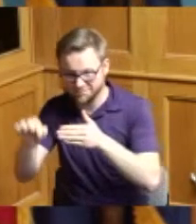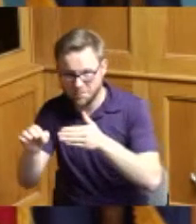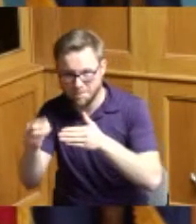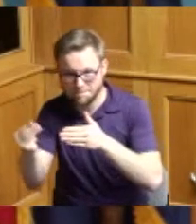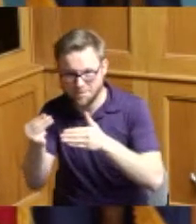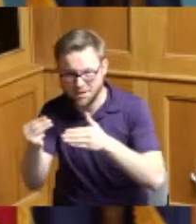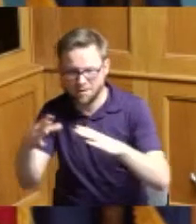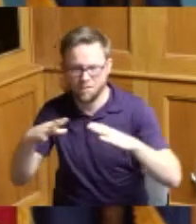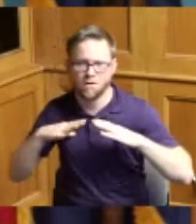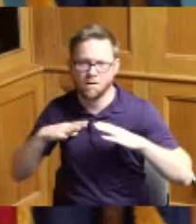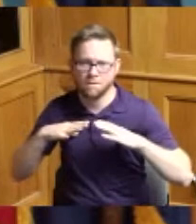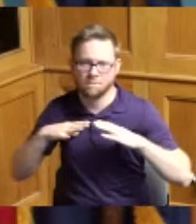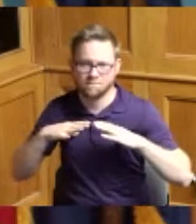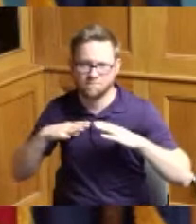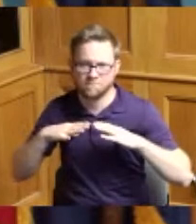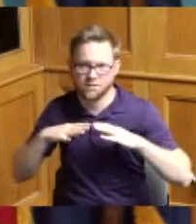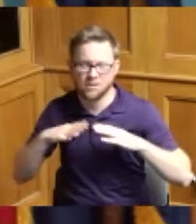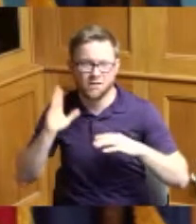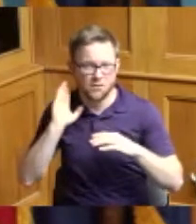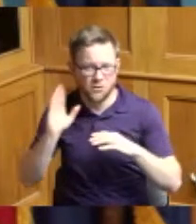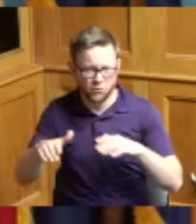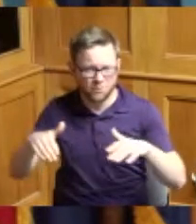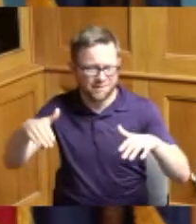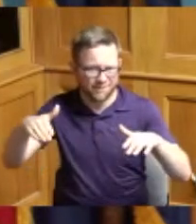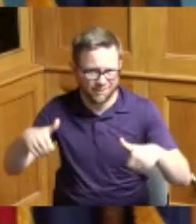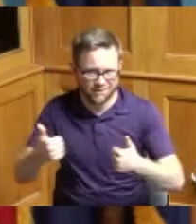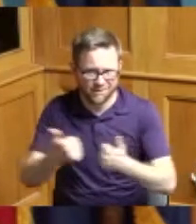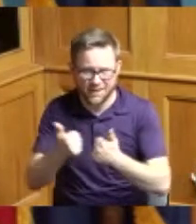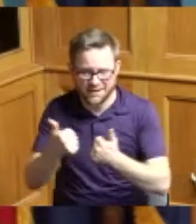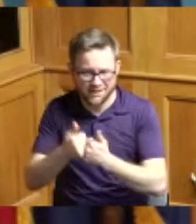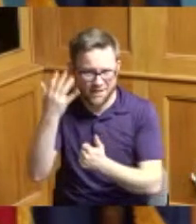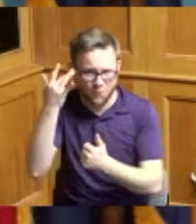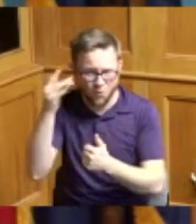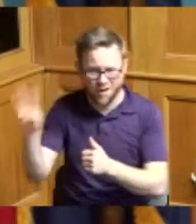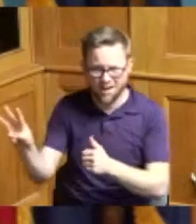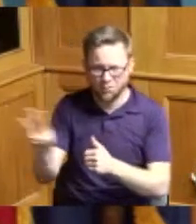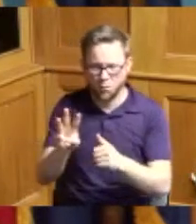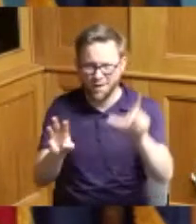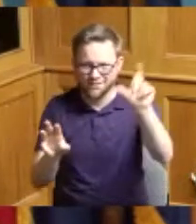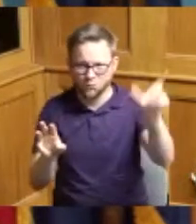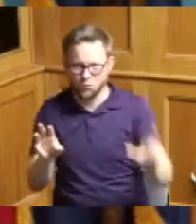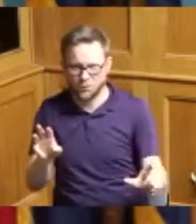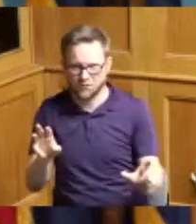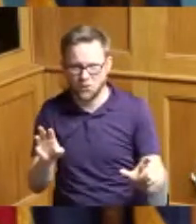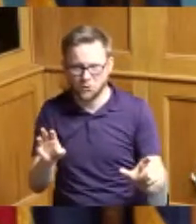west coast time it'll be a late late game we expect the win it's gonna be a lot of celebration